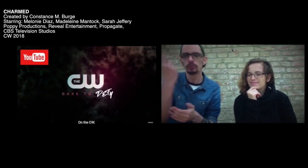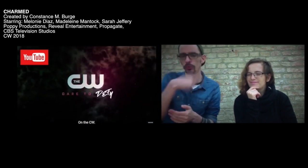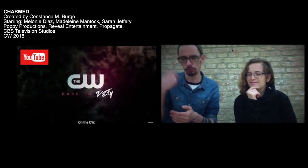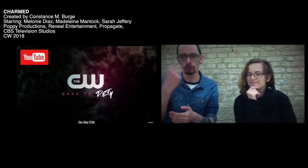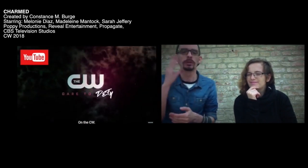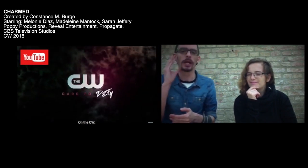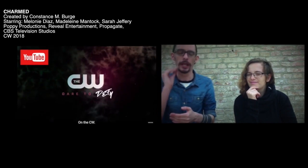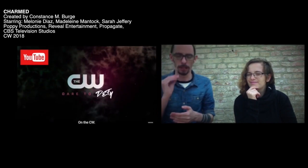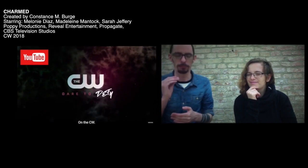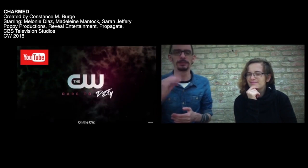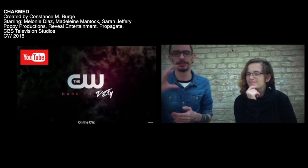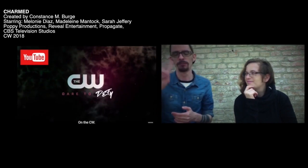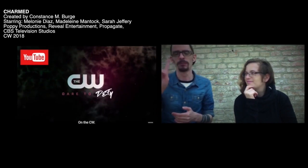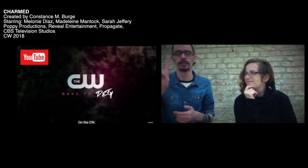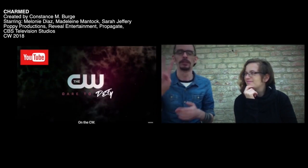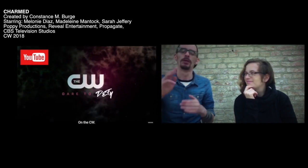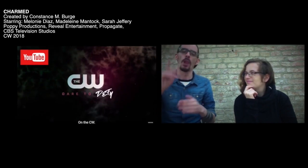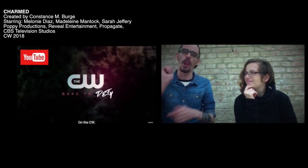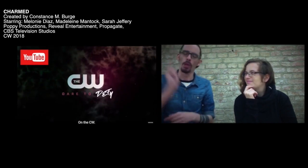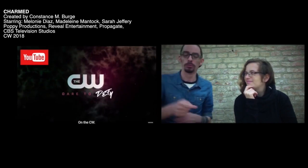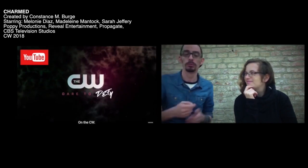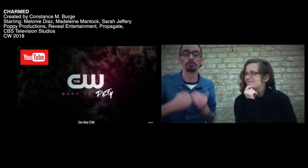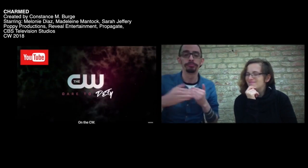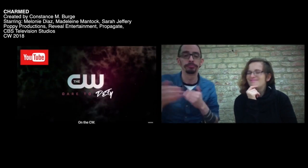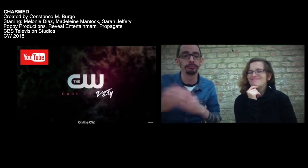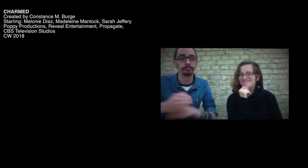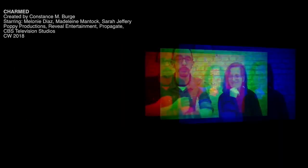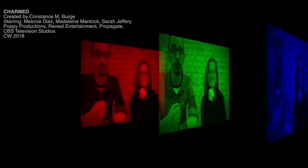[Wann? Am Sonntag in Herbst geht es bei CW los.]